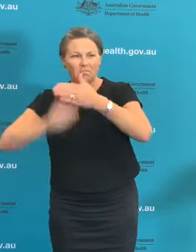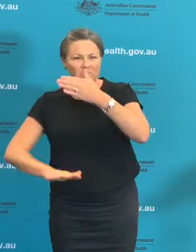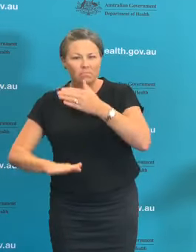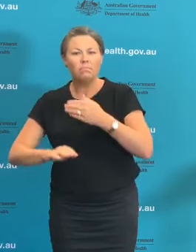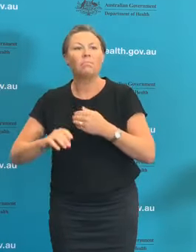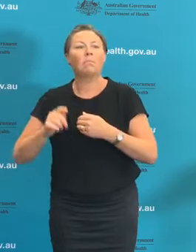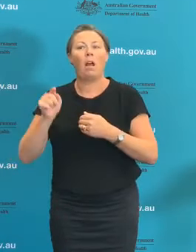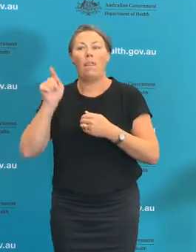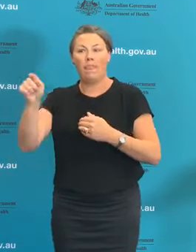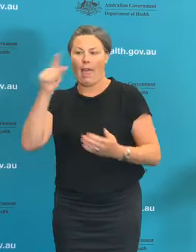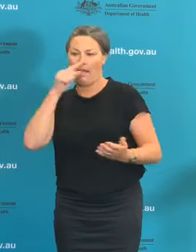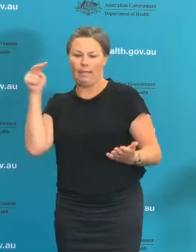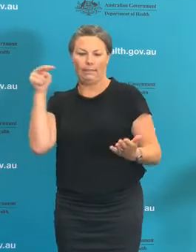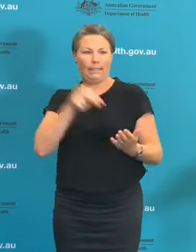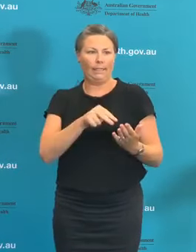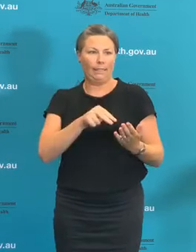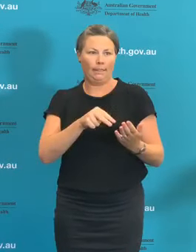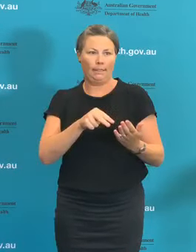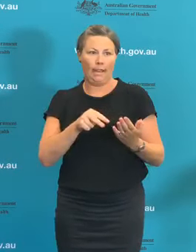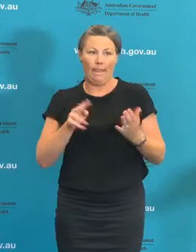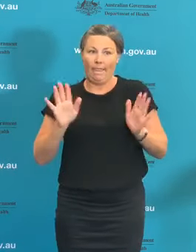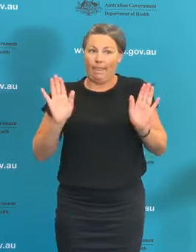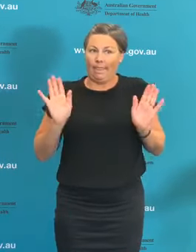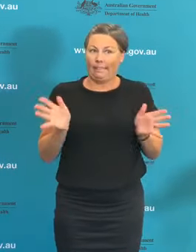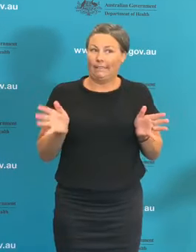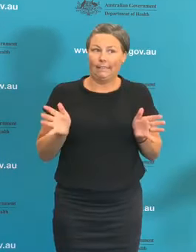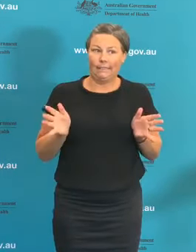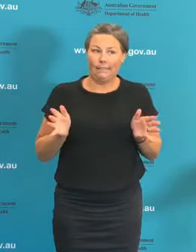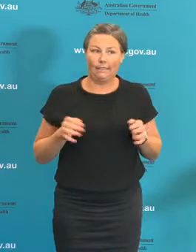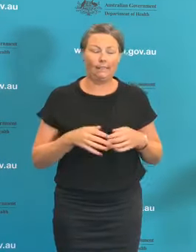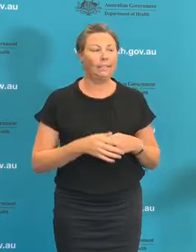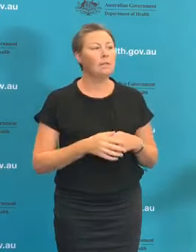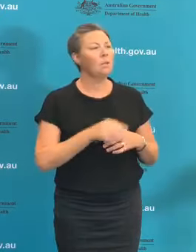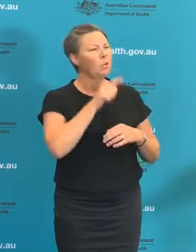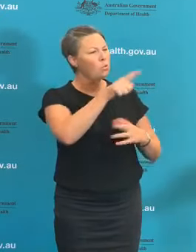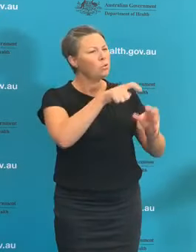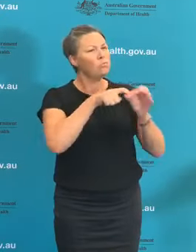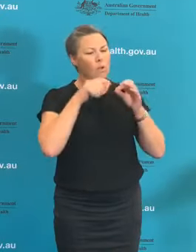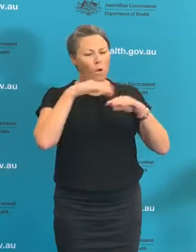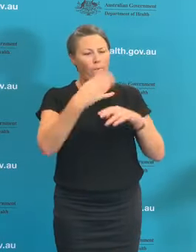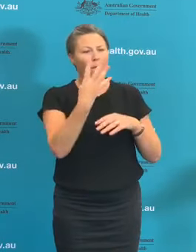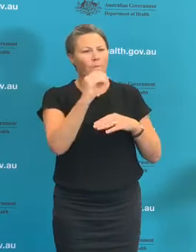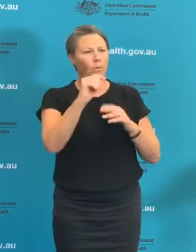authorities. So in answer to your question about 40%, the more the better,